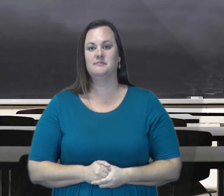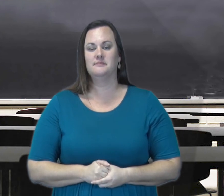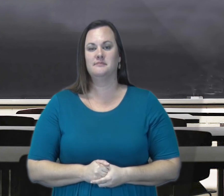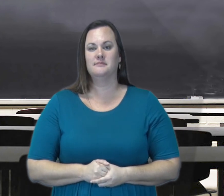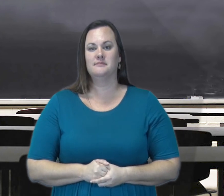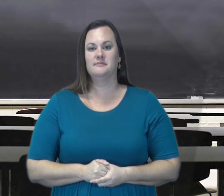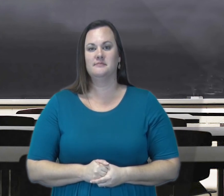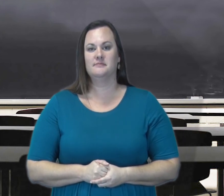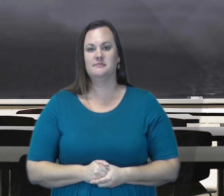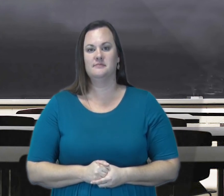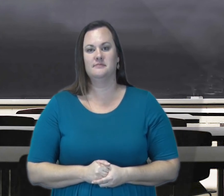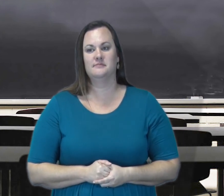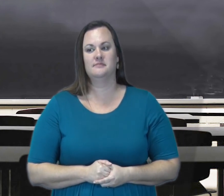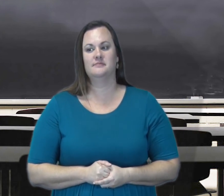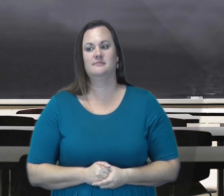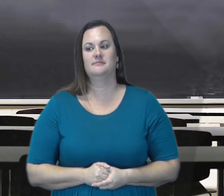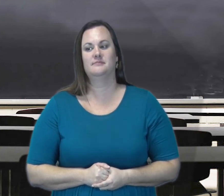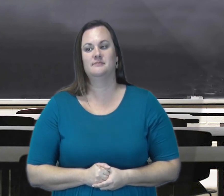if any problems still need to be fixed.